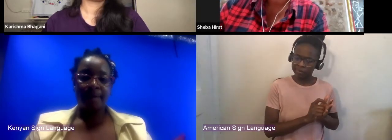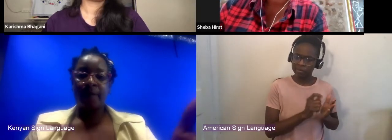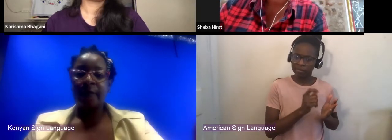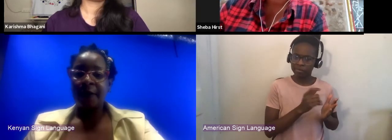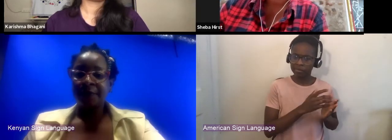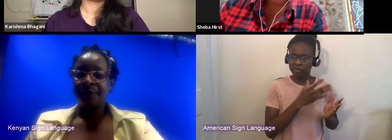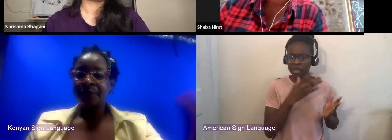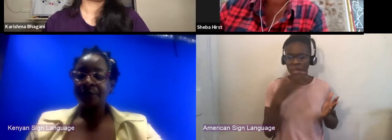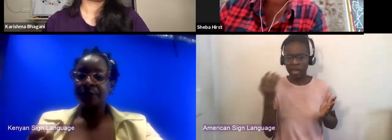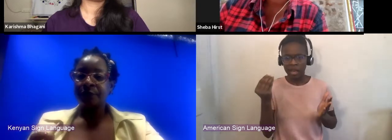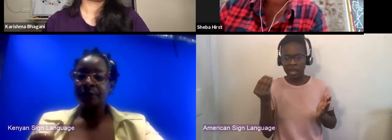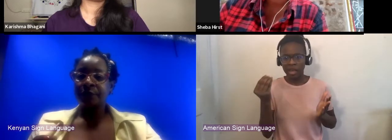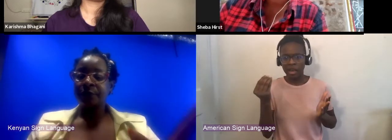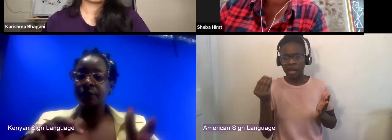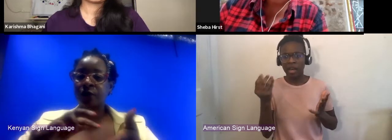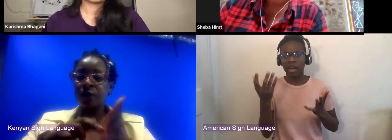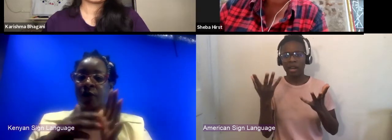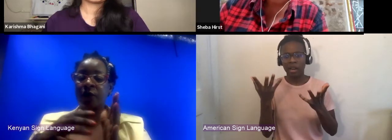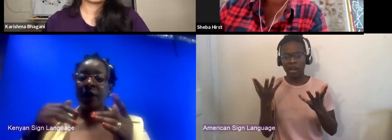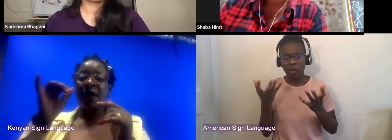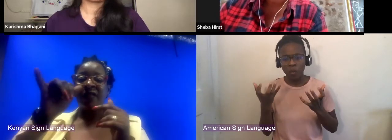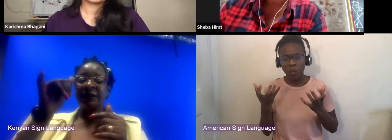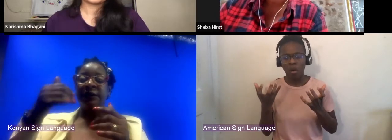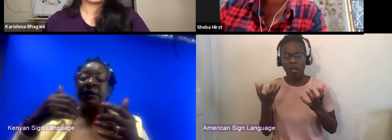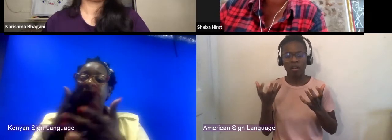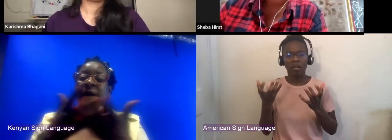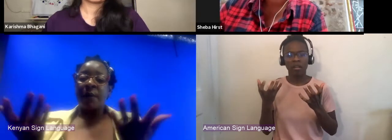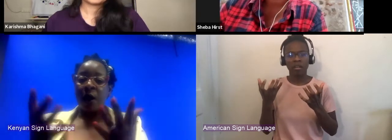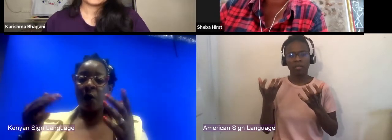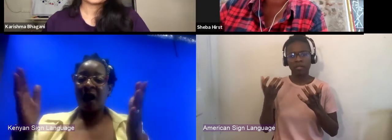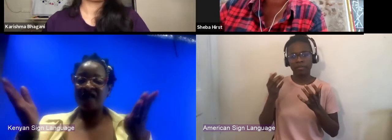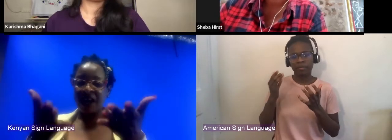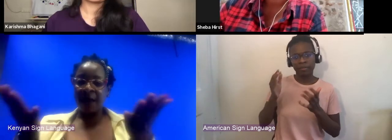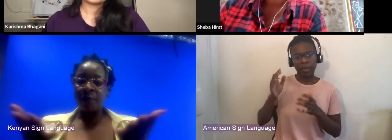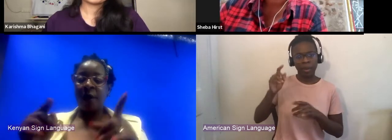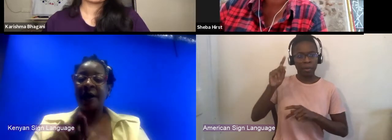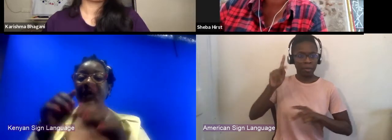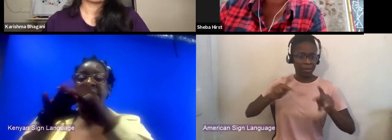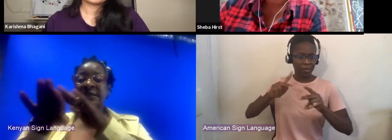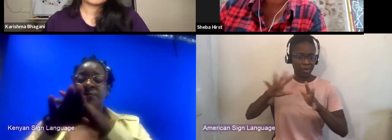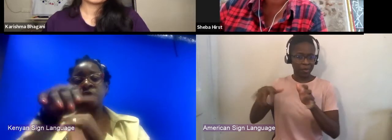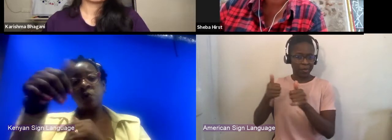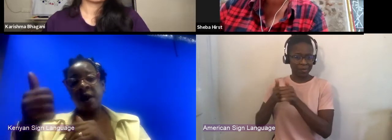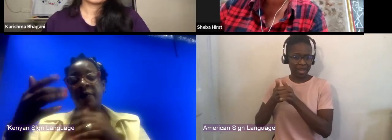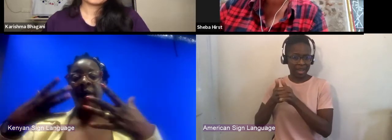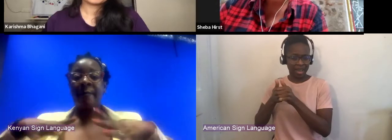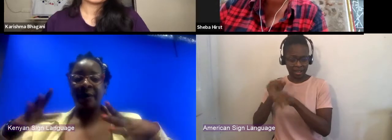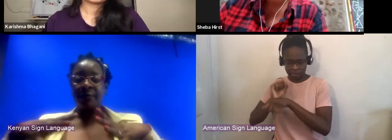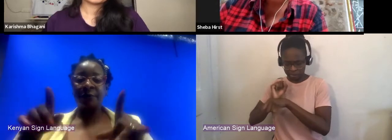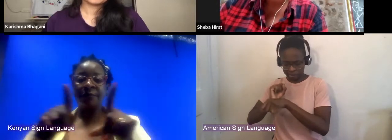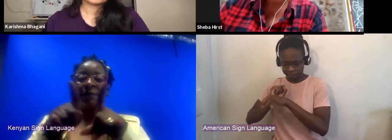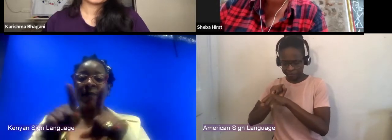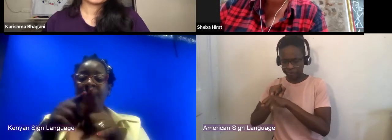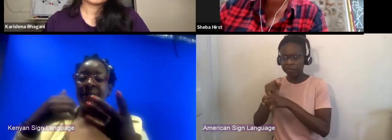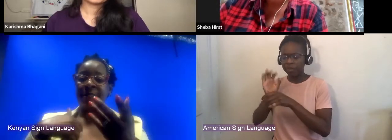So that that knowledge is somehow available and accessible to other people. And really considering like what portals